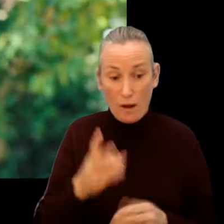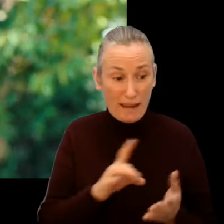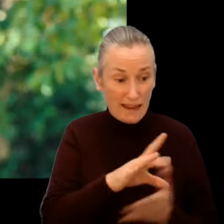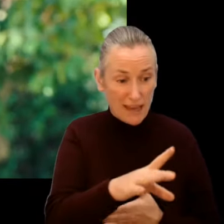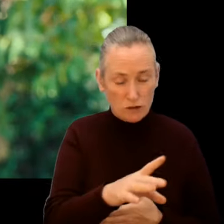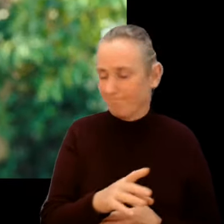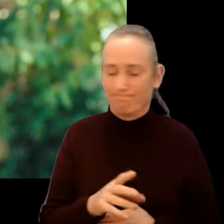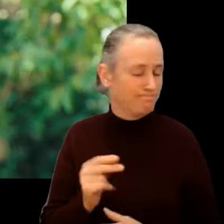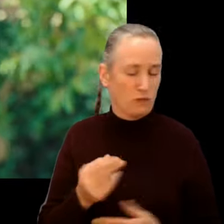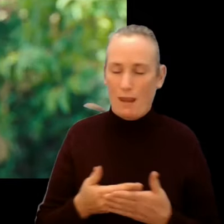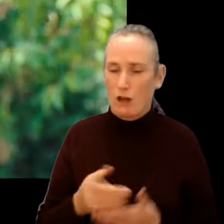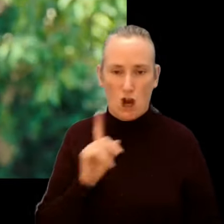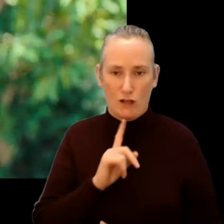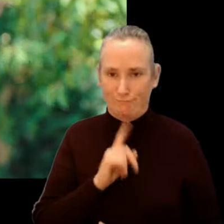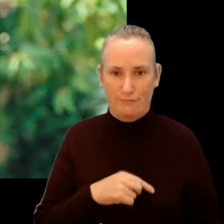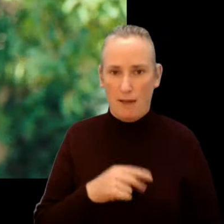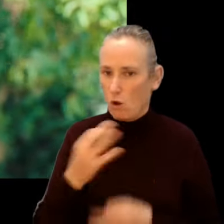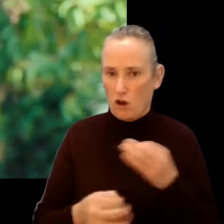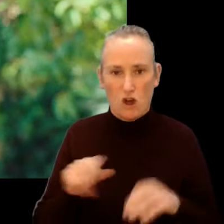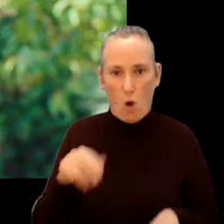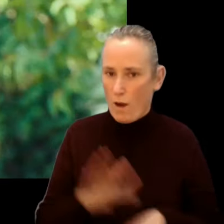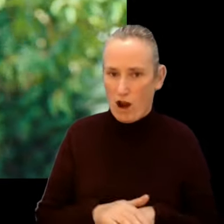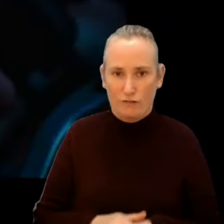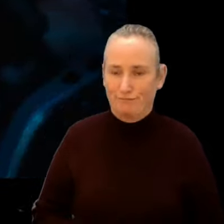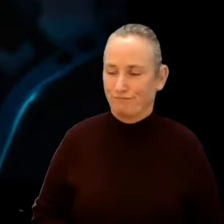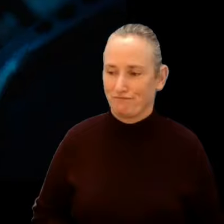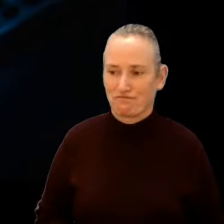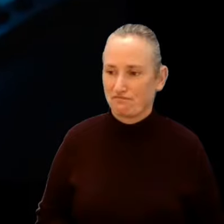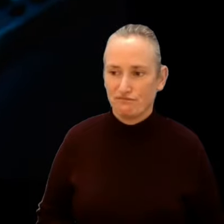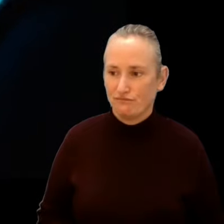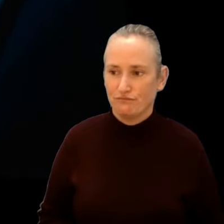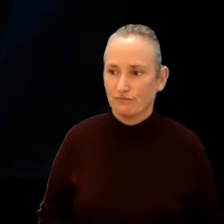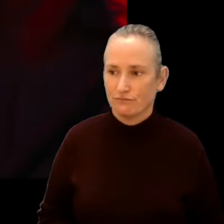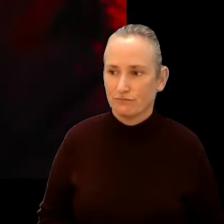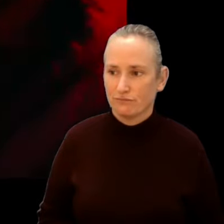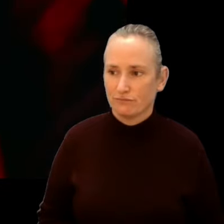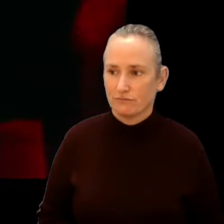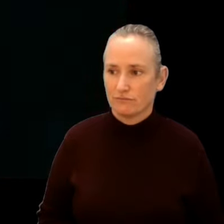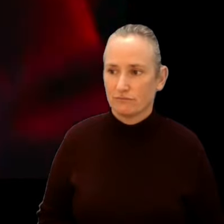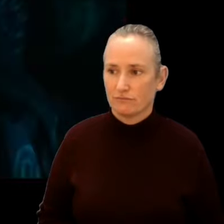Nah baby girl. I ain't going nowhere. Yo Antonio, you know the drill bro.